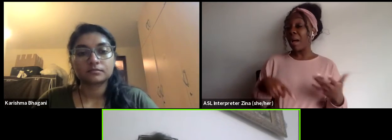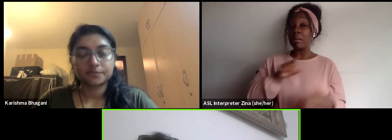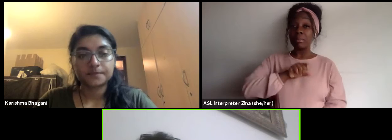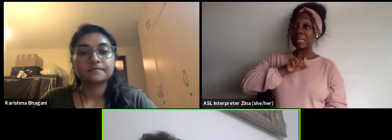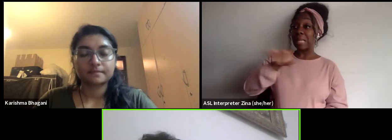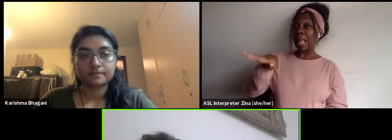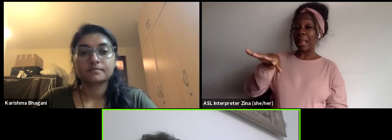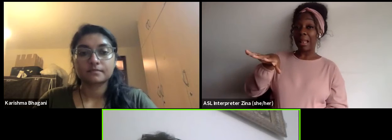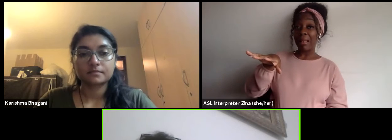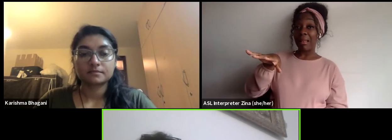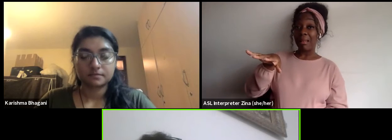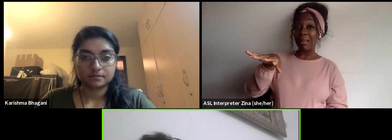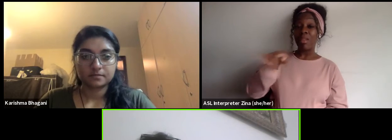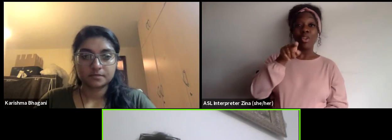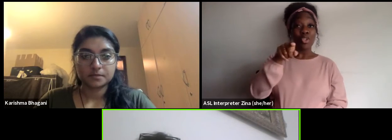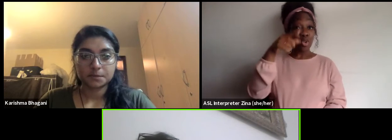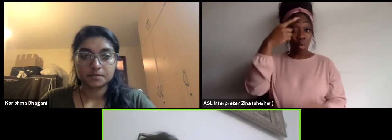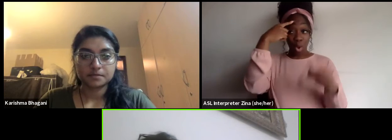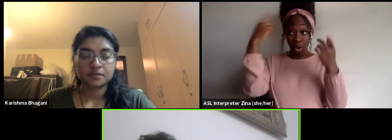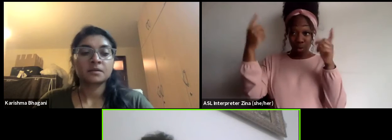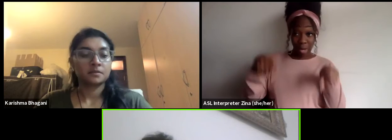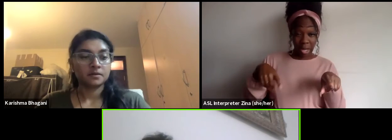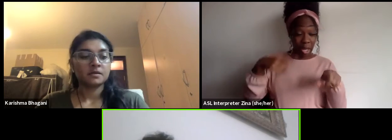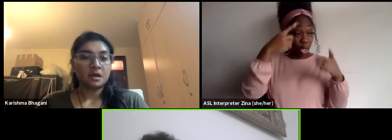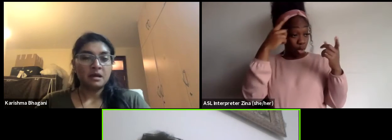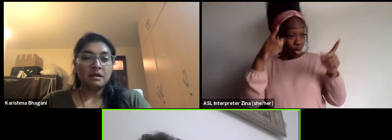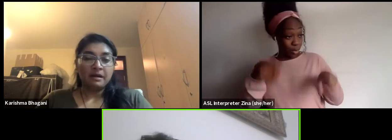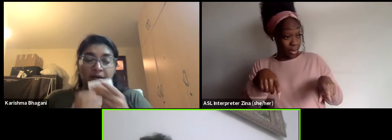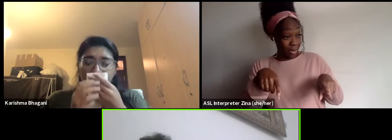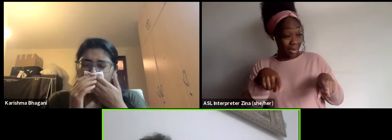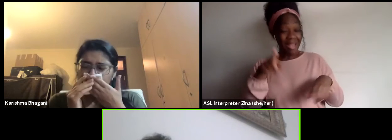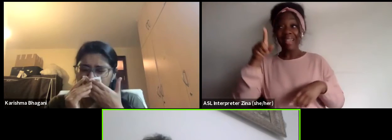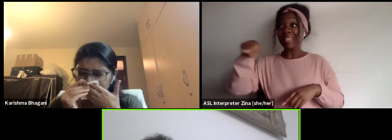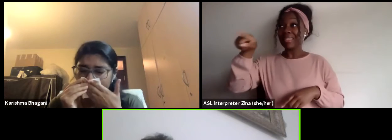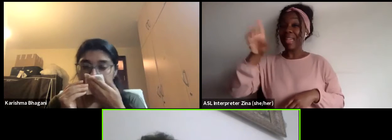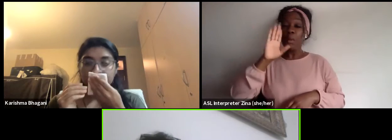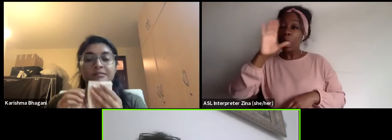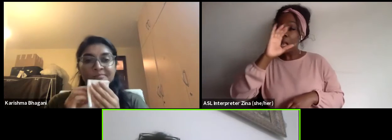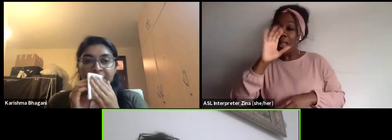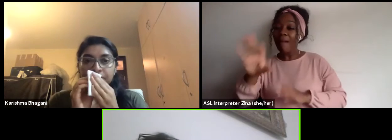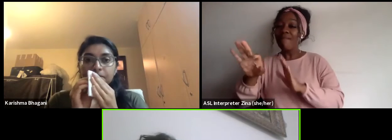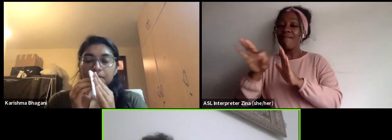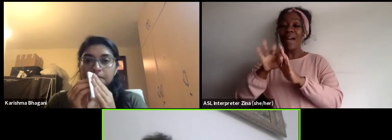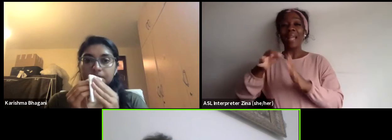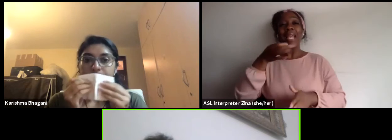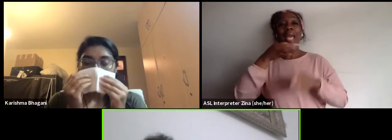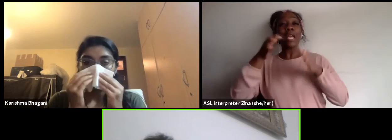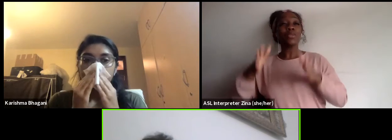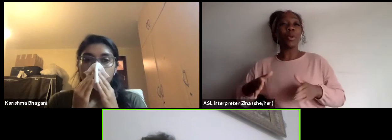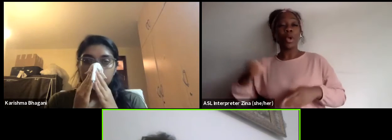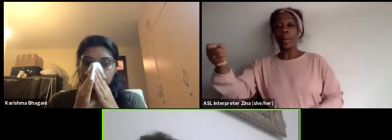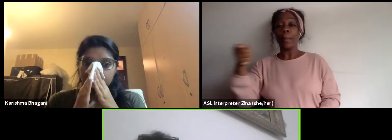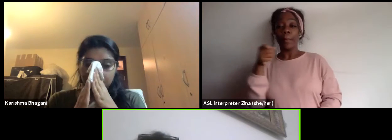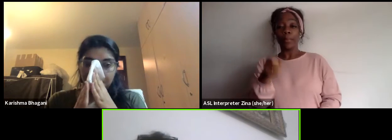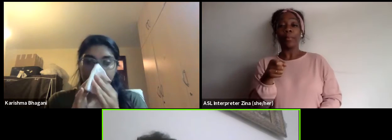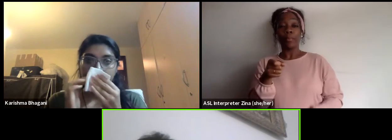and you agree you got and then they will find the expert for you, they put you in touch with that expert that would clear all the company,